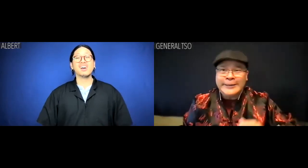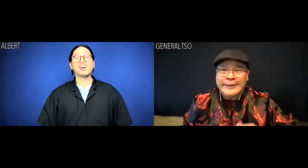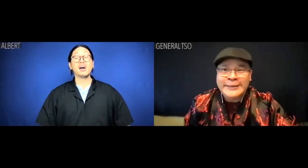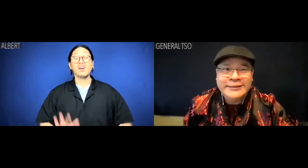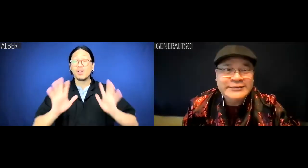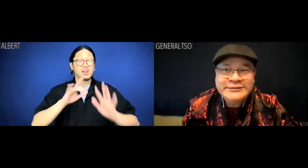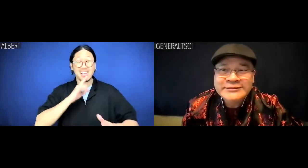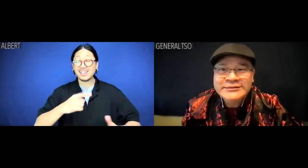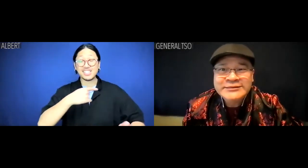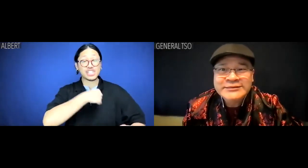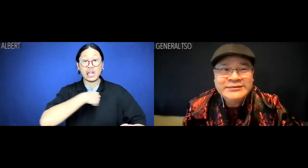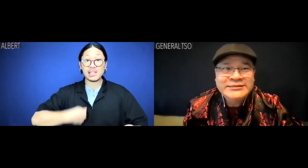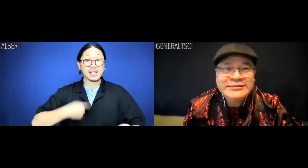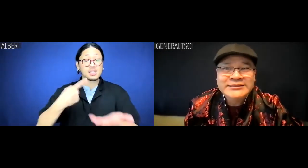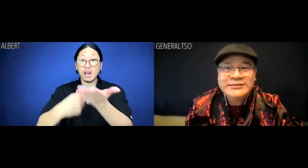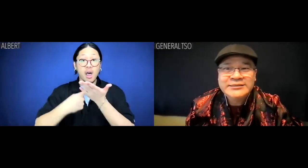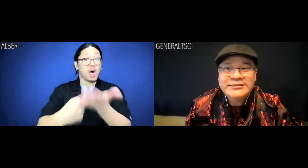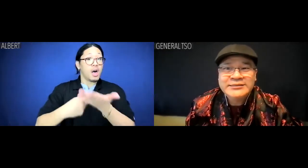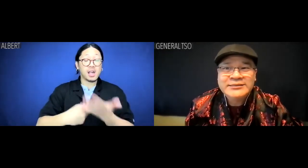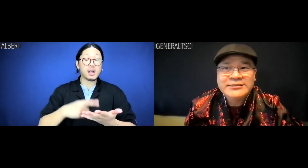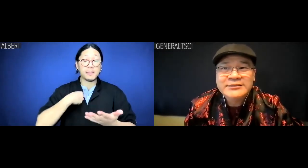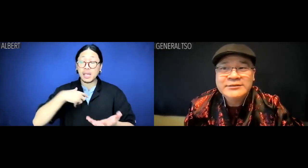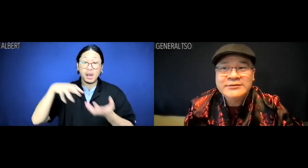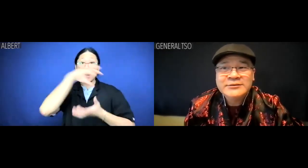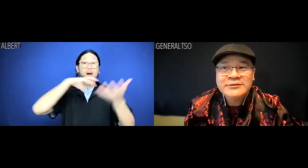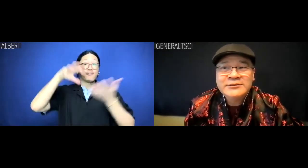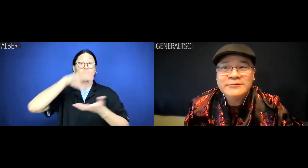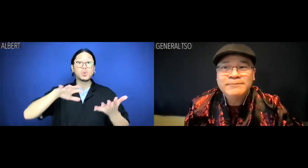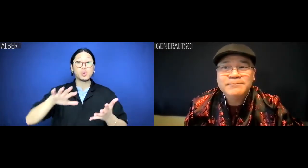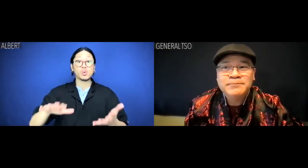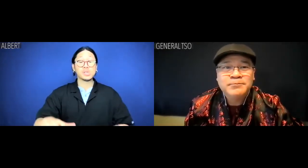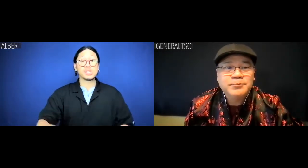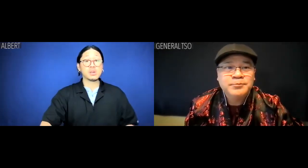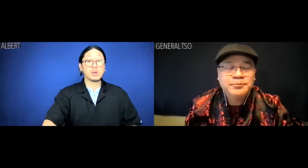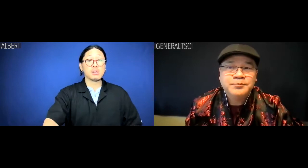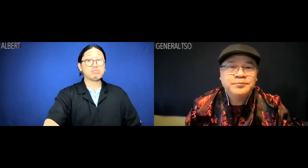Albert: This Chinese doublespeak is making my head spin.